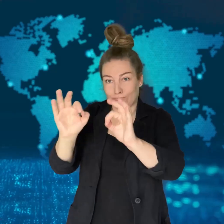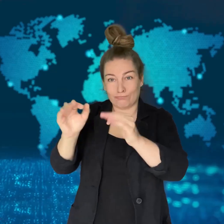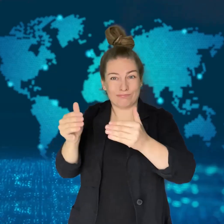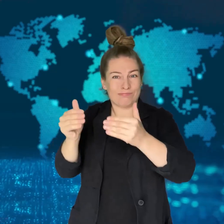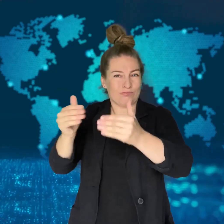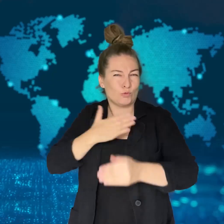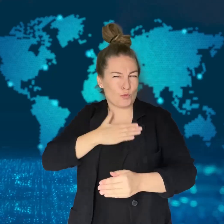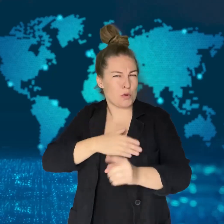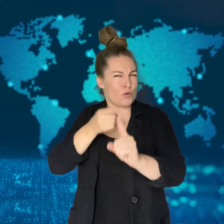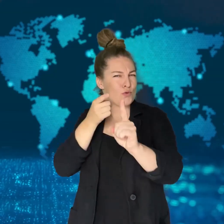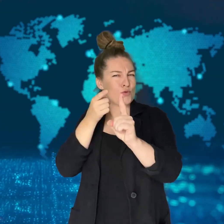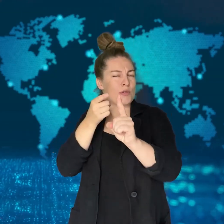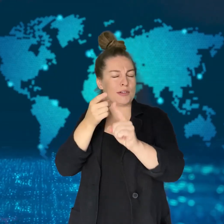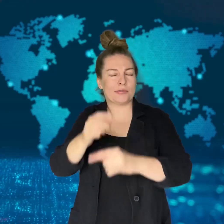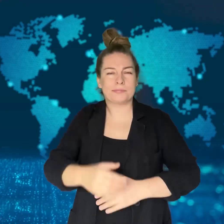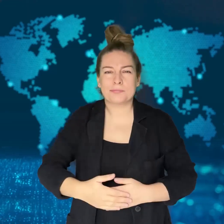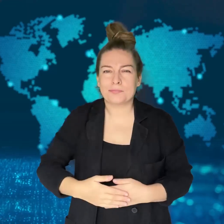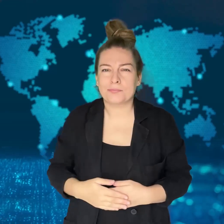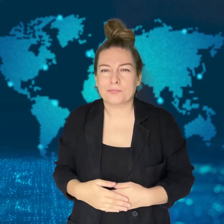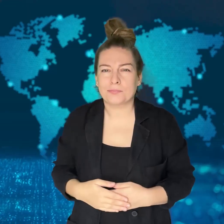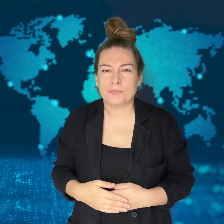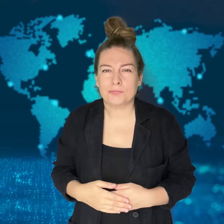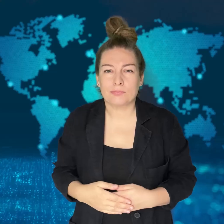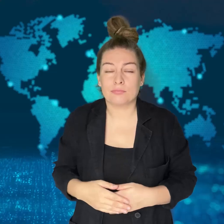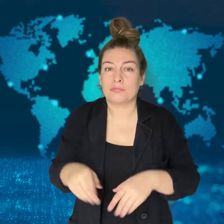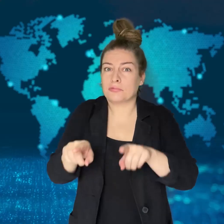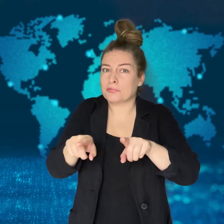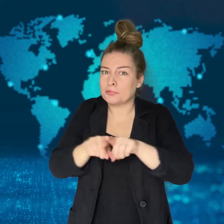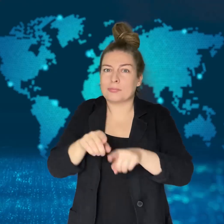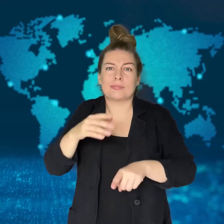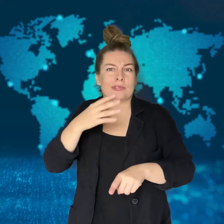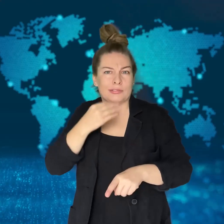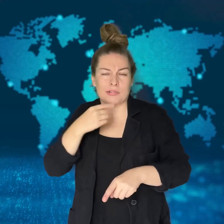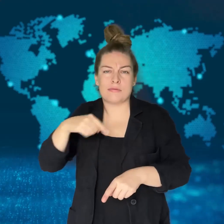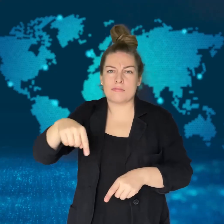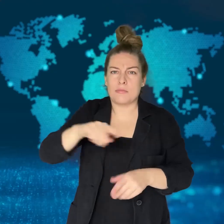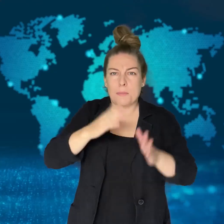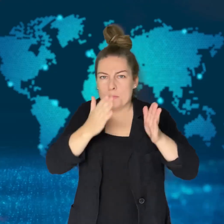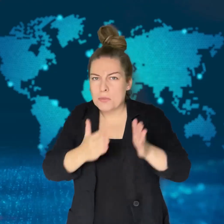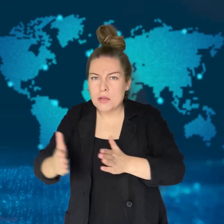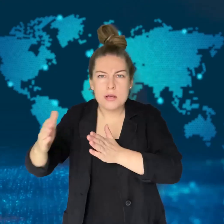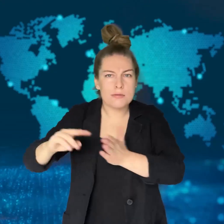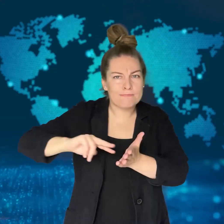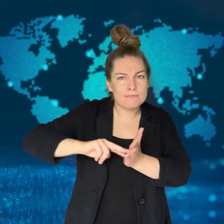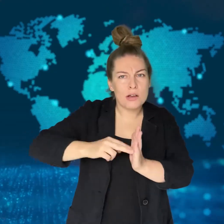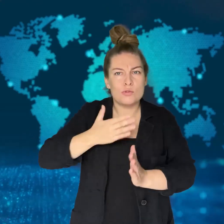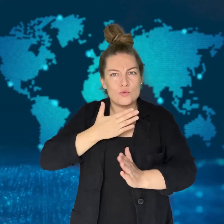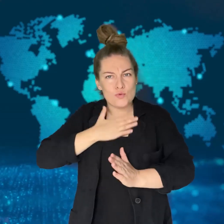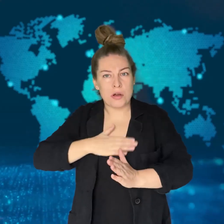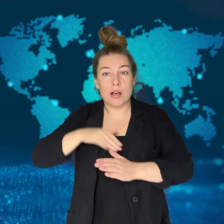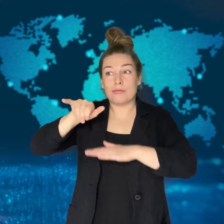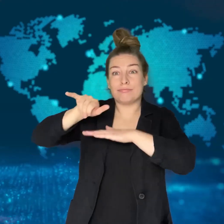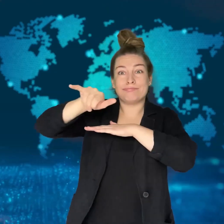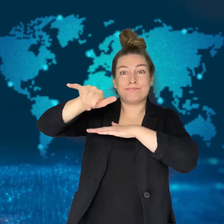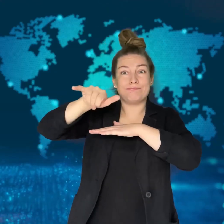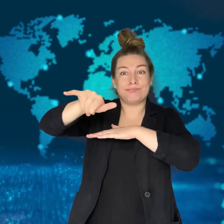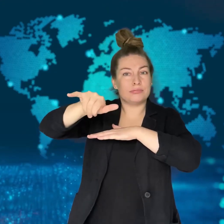That incursion would target buildings where Hezbollah stores weapons.